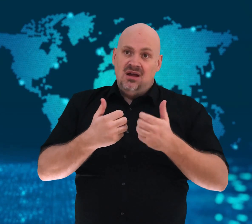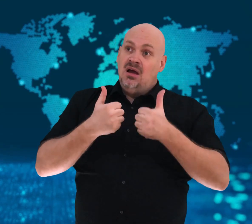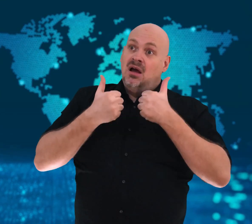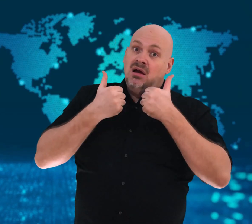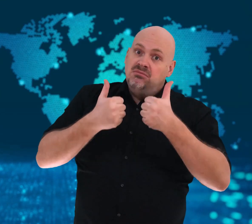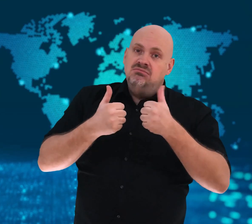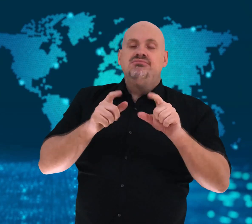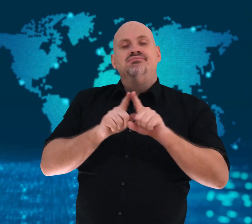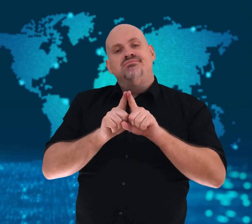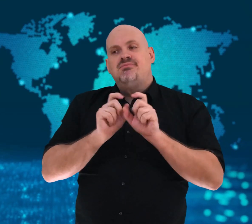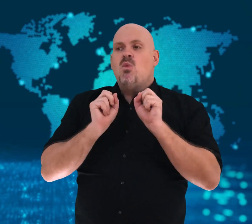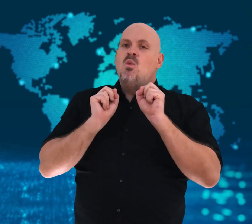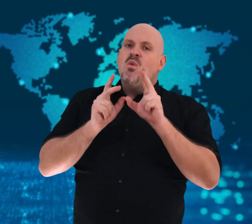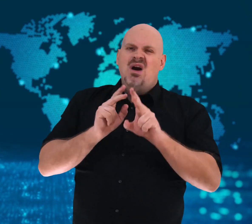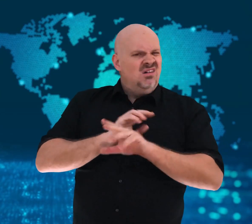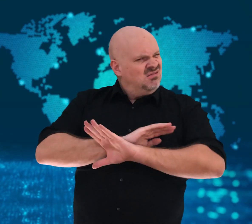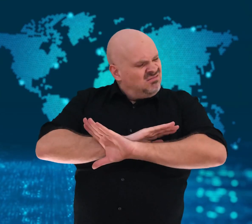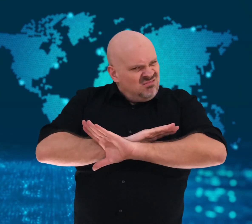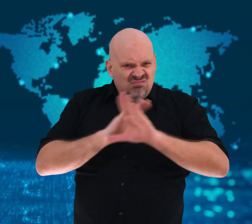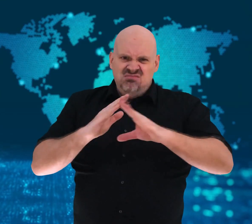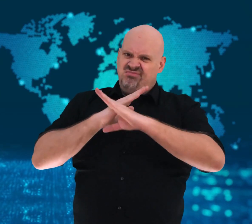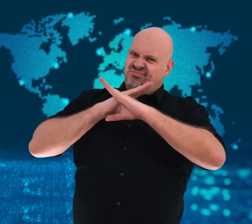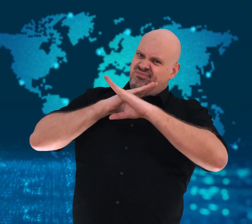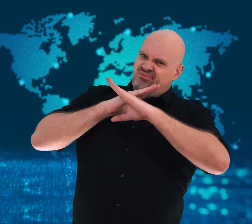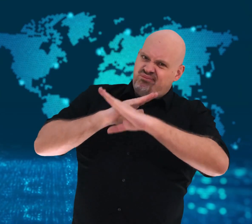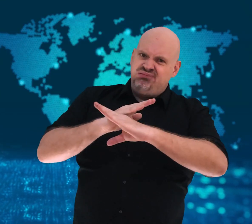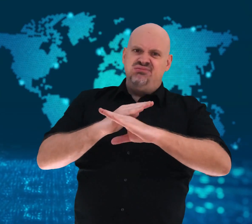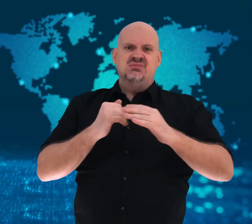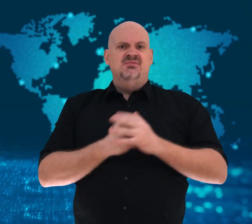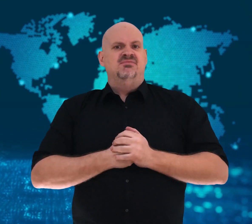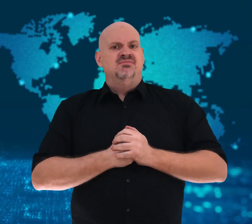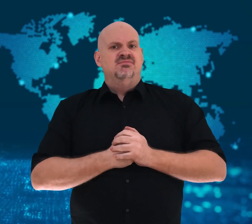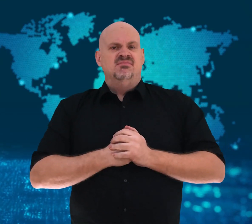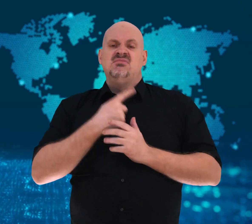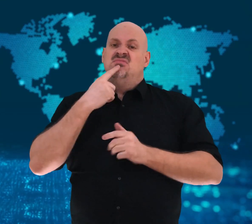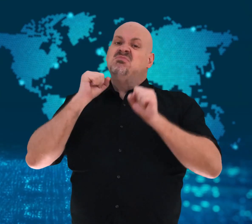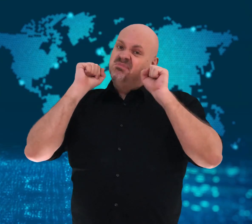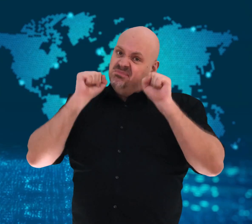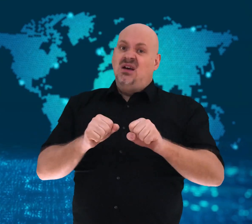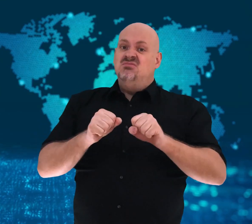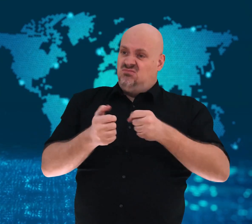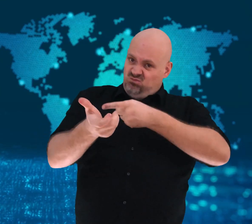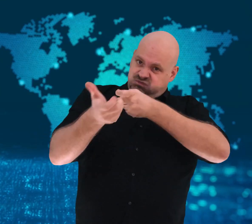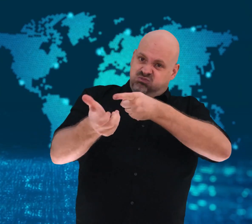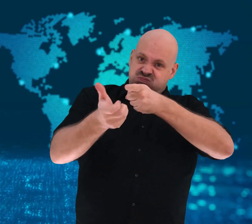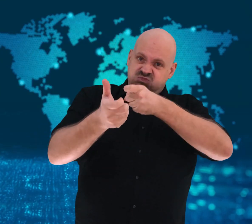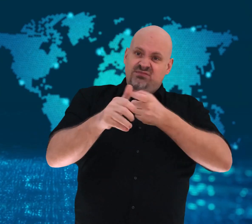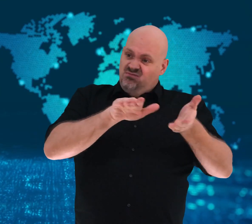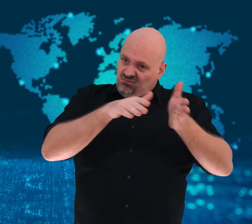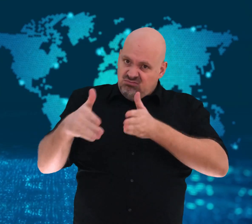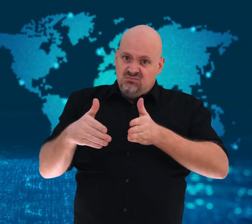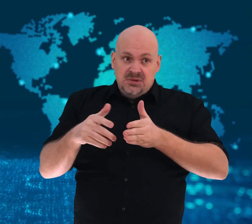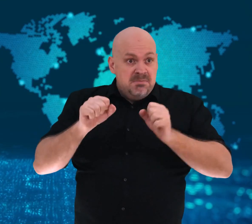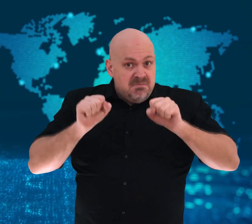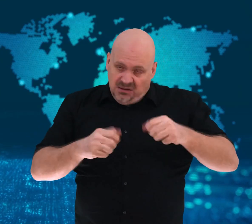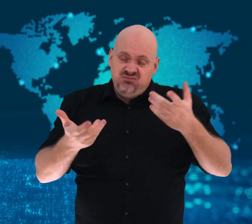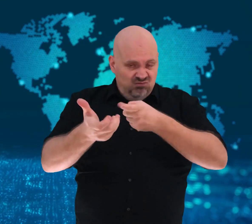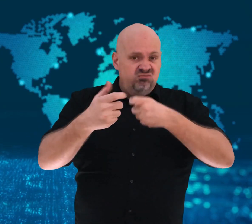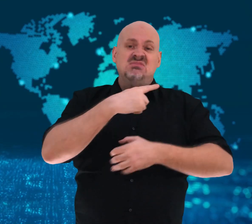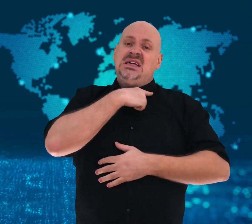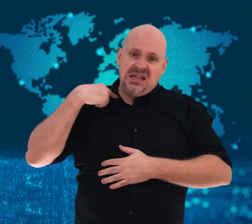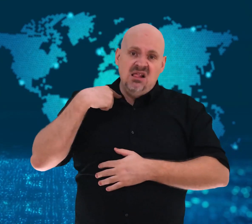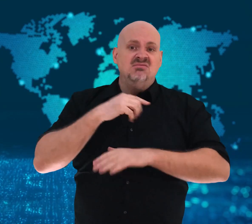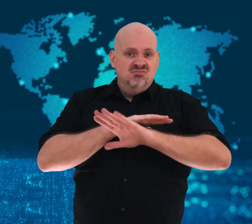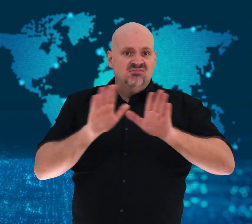He also said that attacks on the prisons are not acceptable and